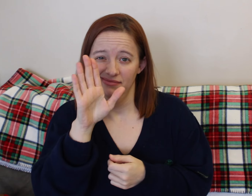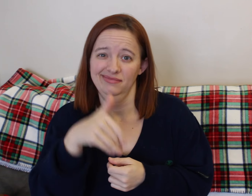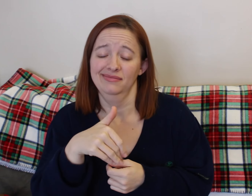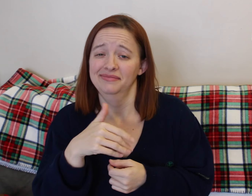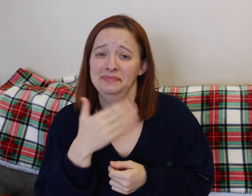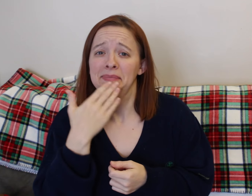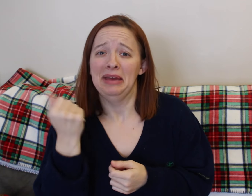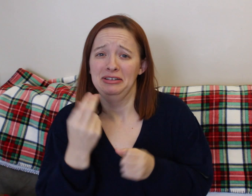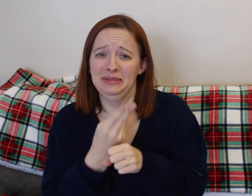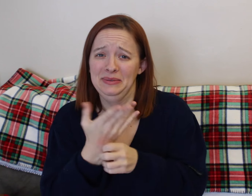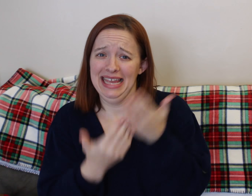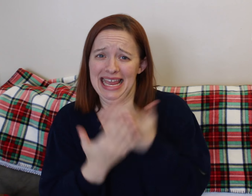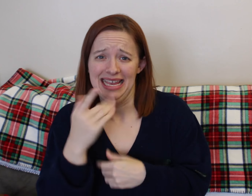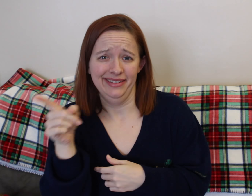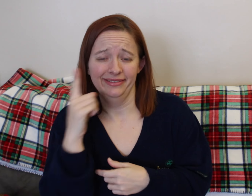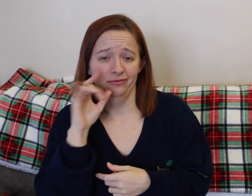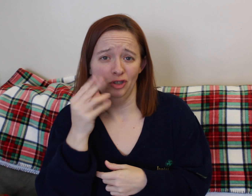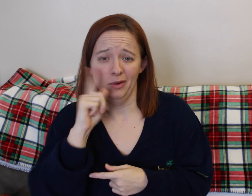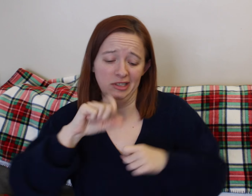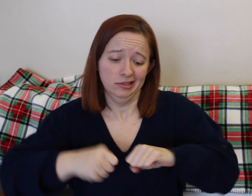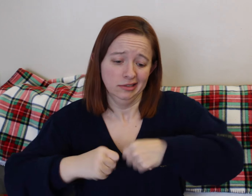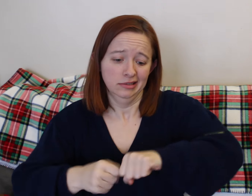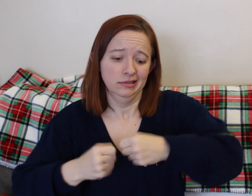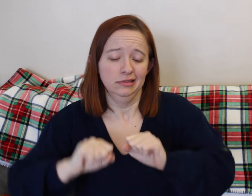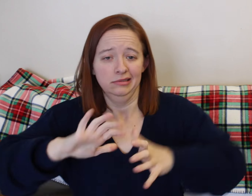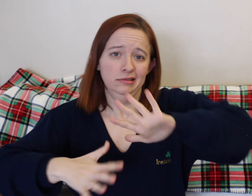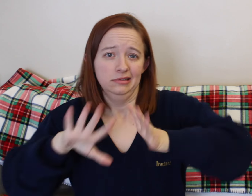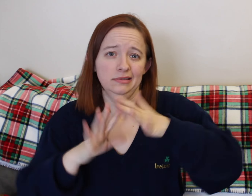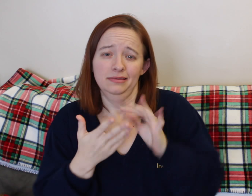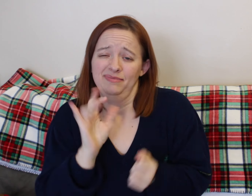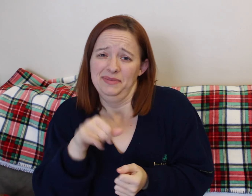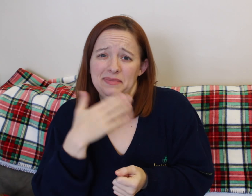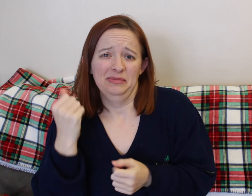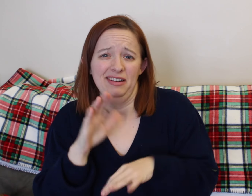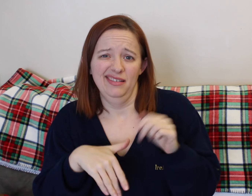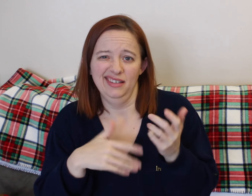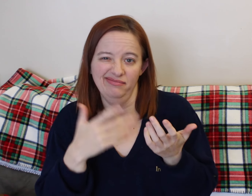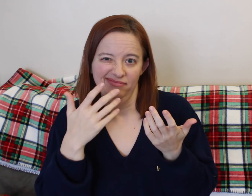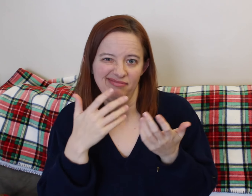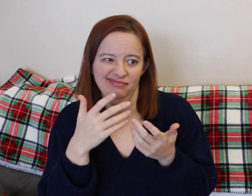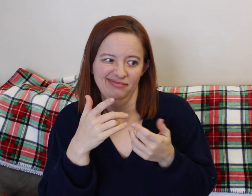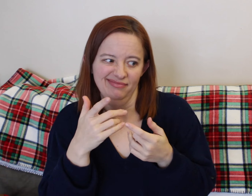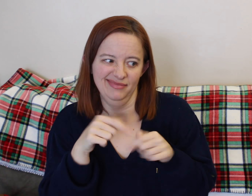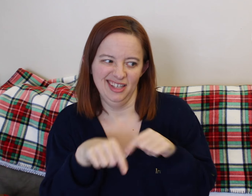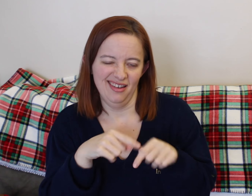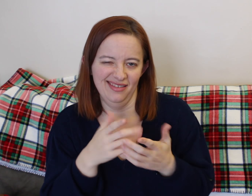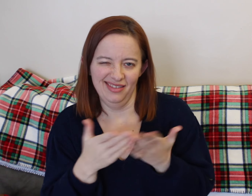It was still really nice to have. Tennis ball in a sock.... no.